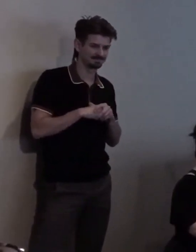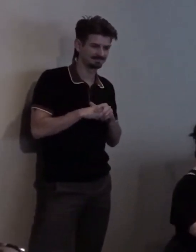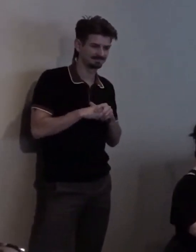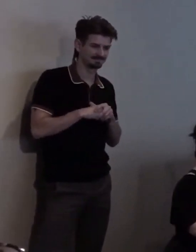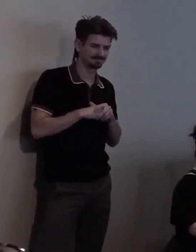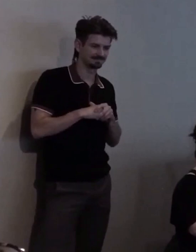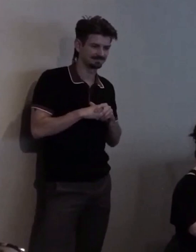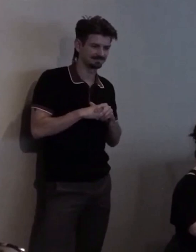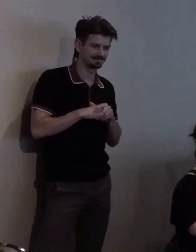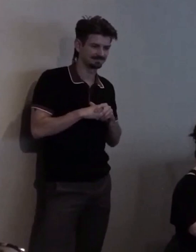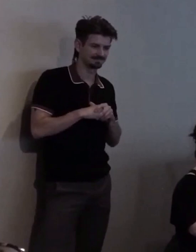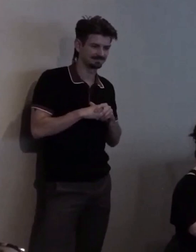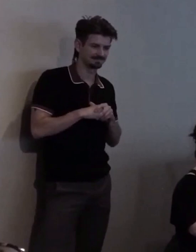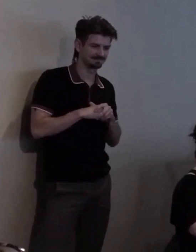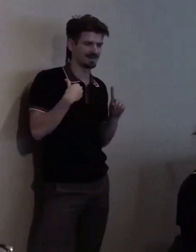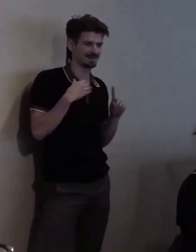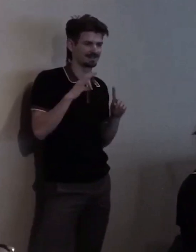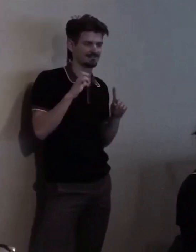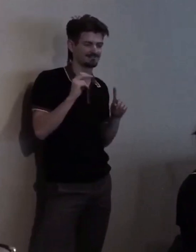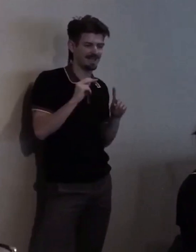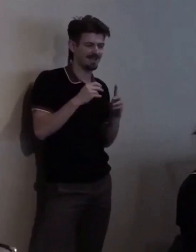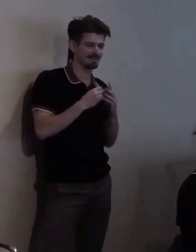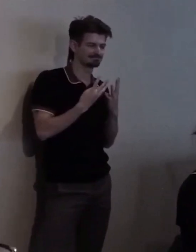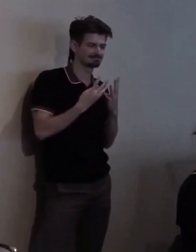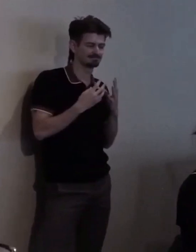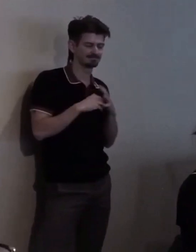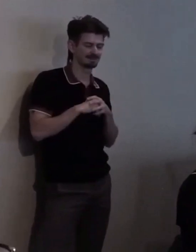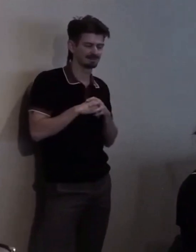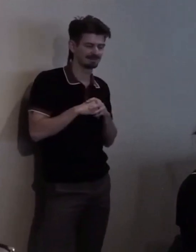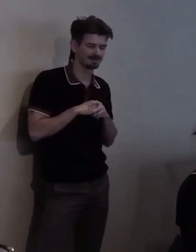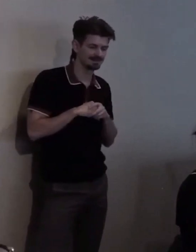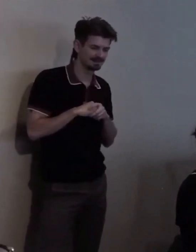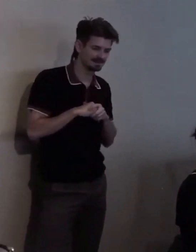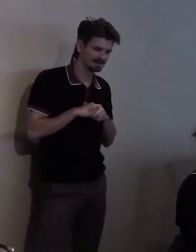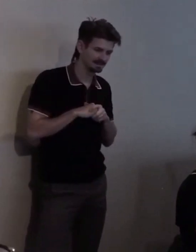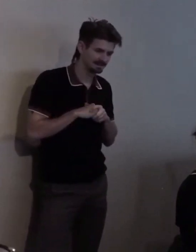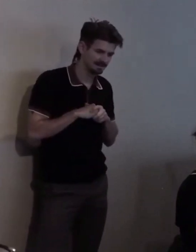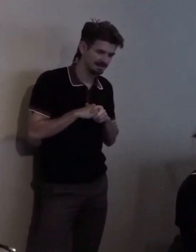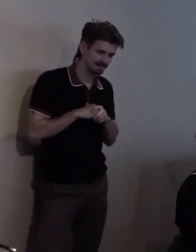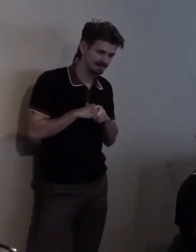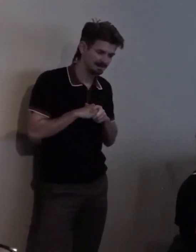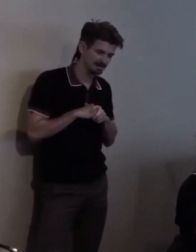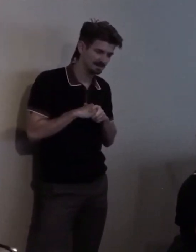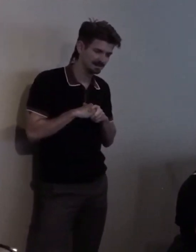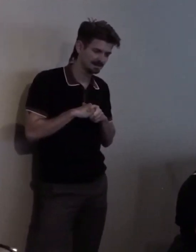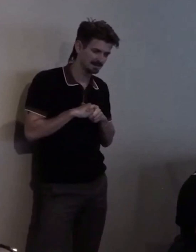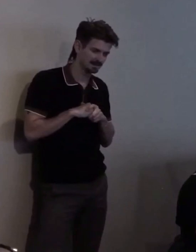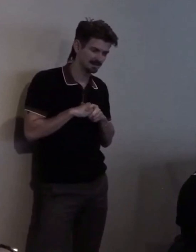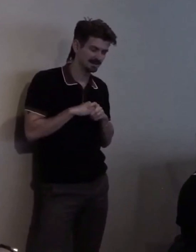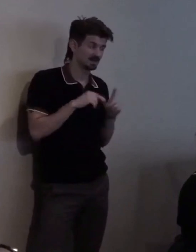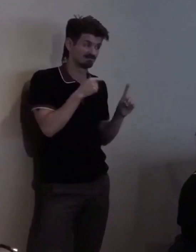Uhm... And... Uhmm... She... You know... Never, never missed a game